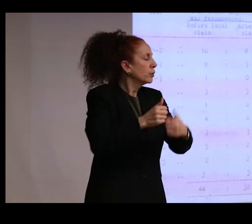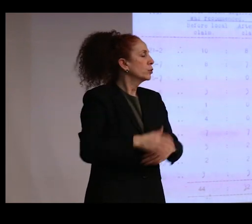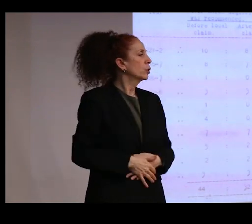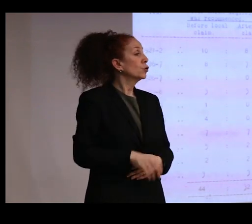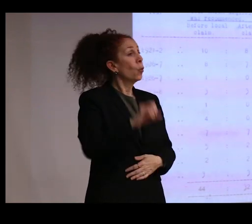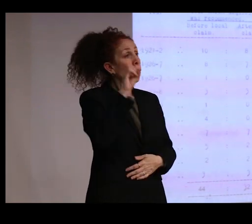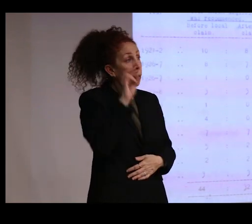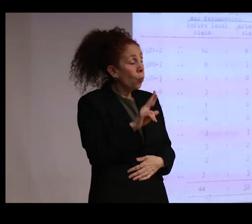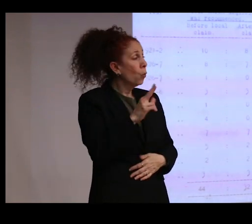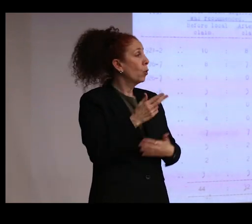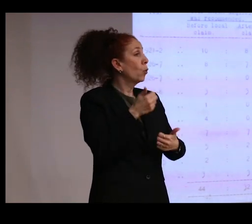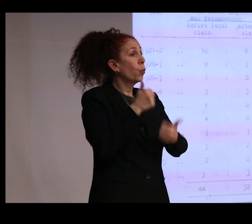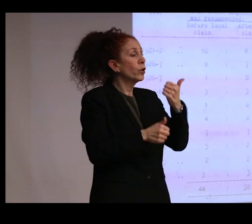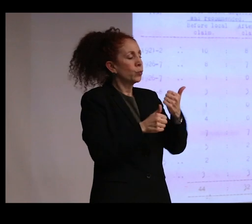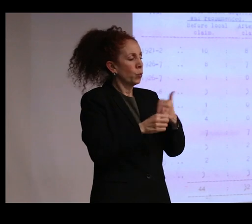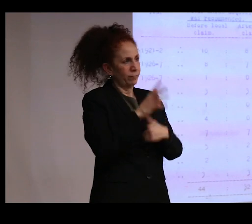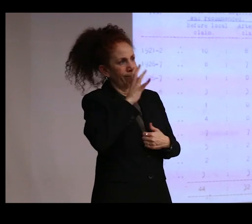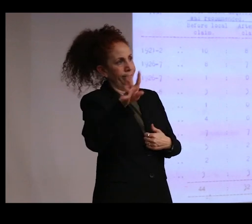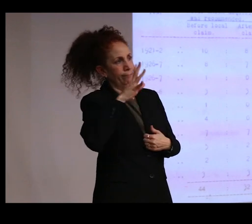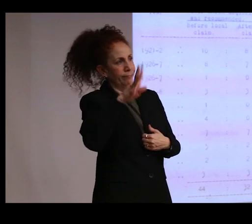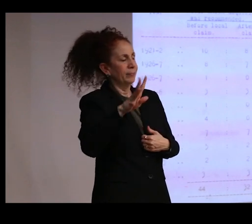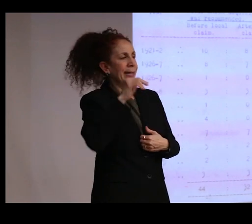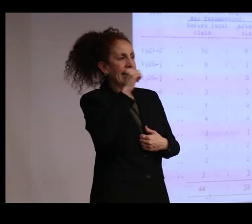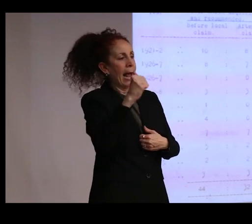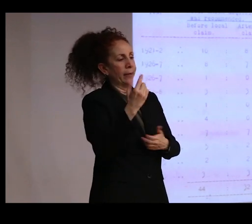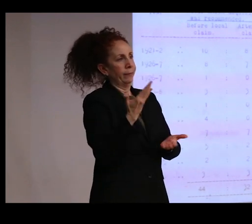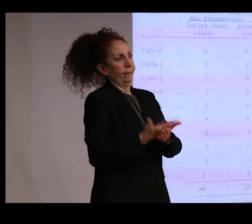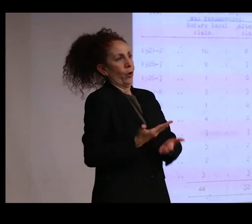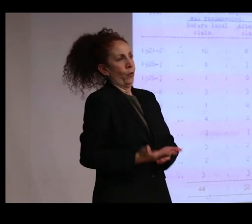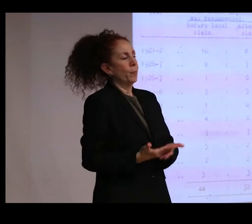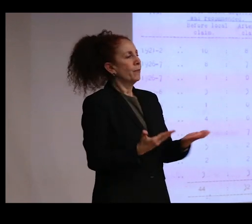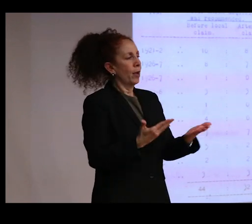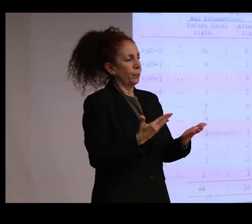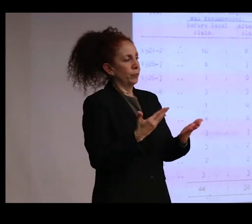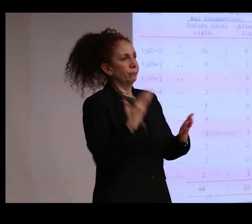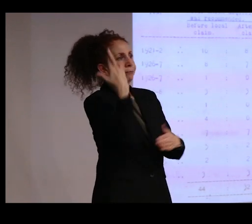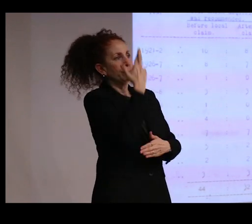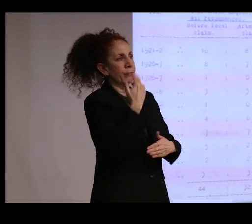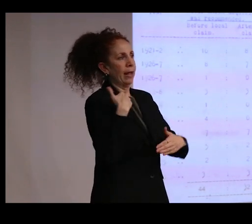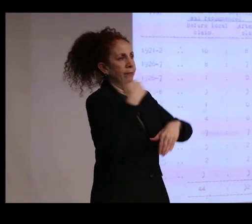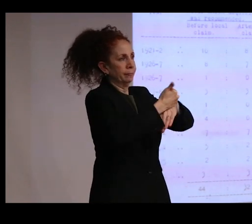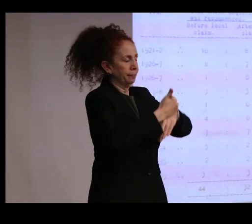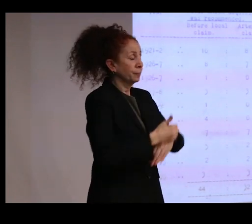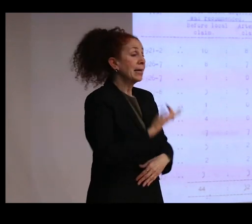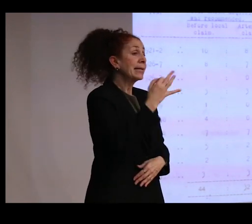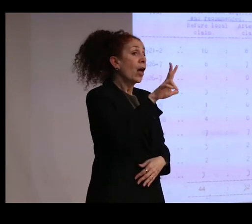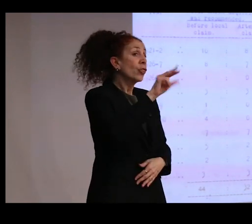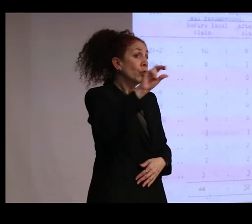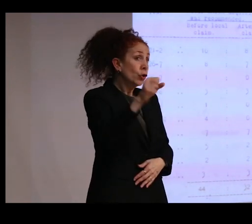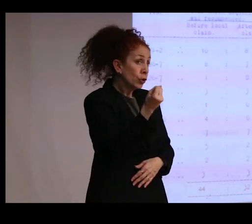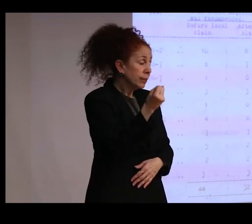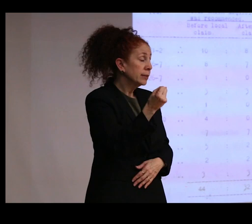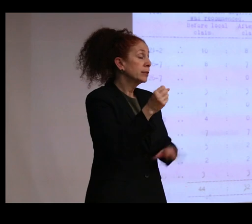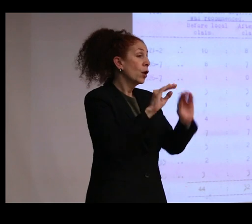or those which were dismissed as not having a verifiable claim. And by the 1930s, the museum's bronzes,